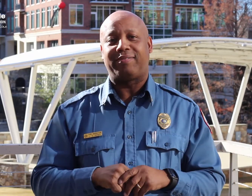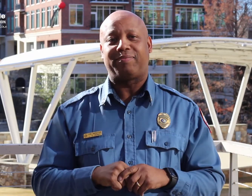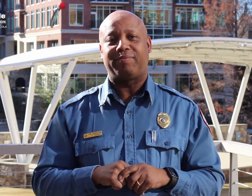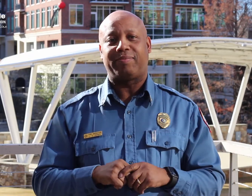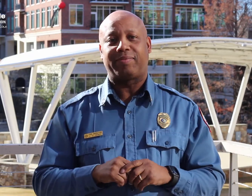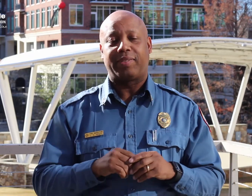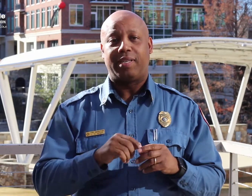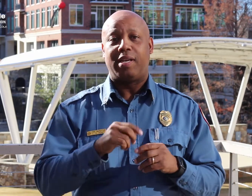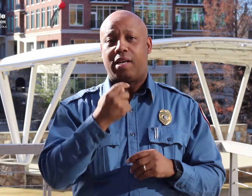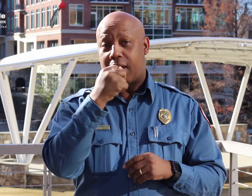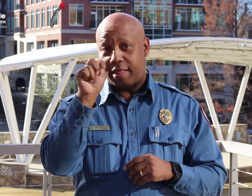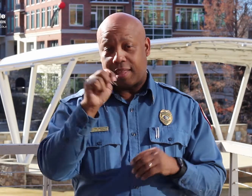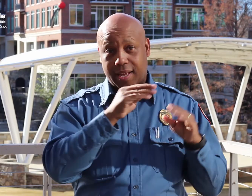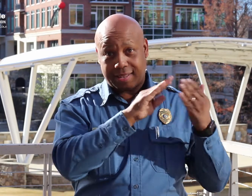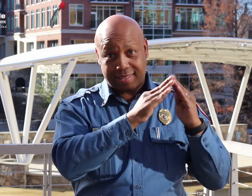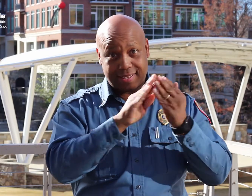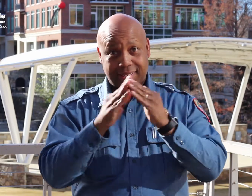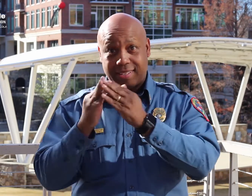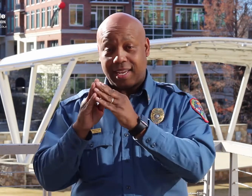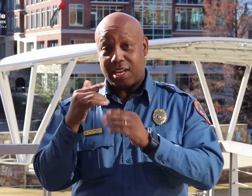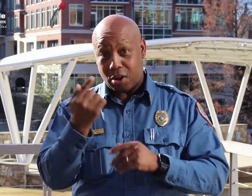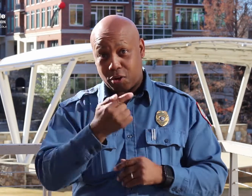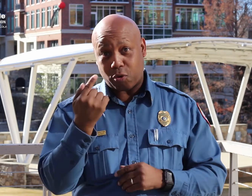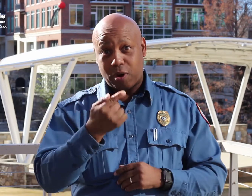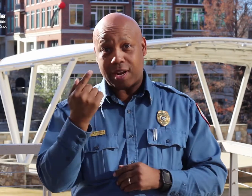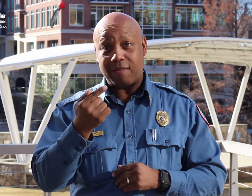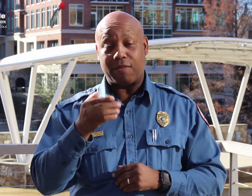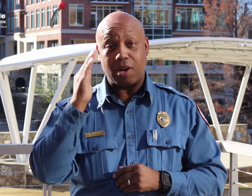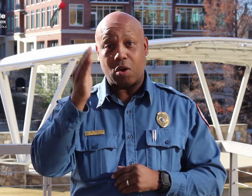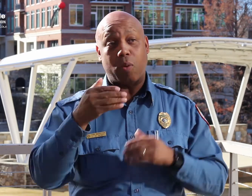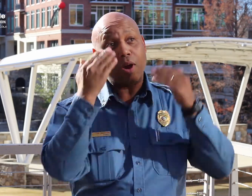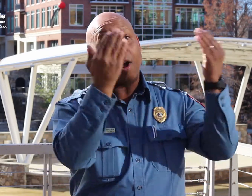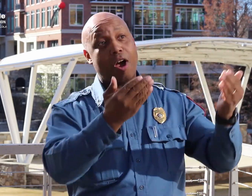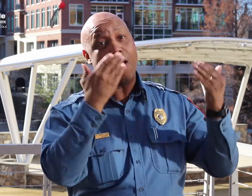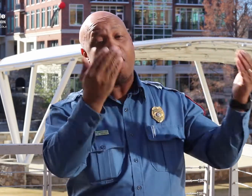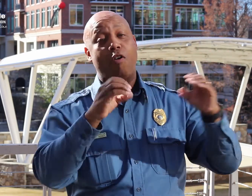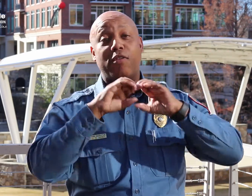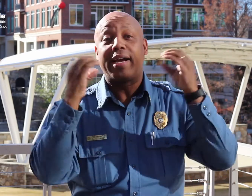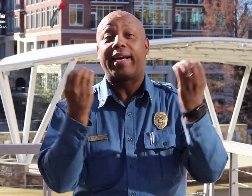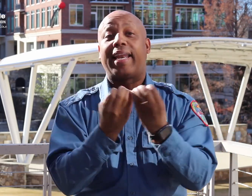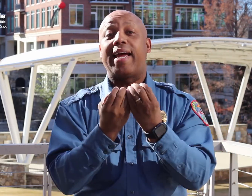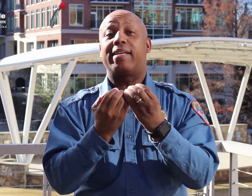The City of Greenville will offer classes in American Sign Language